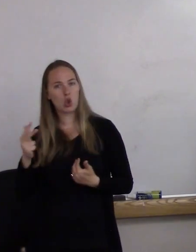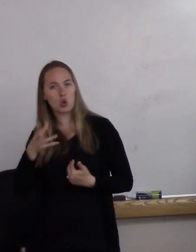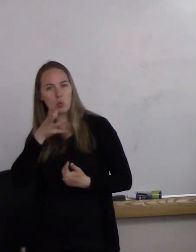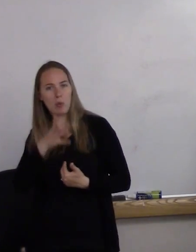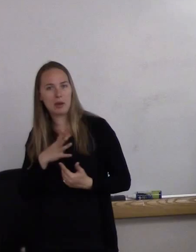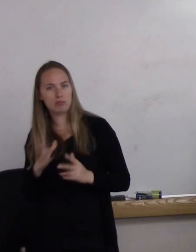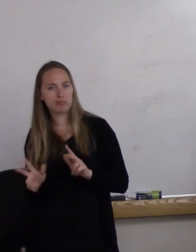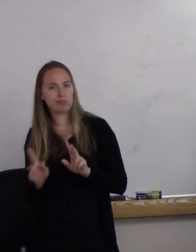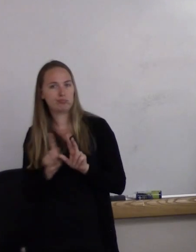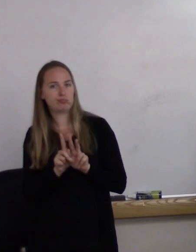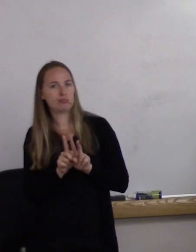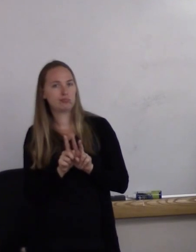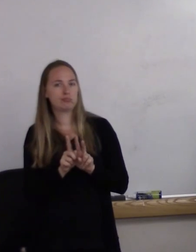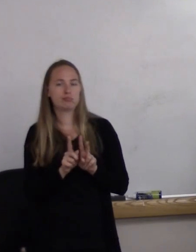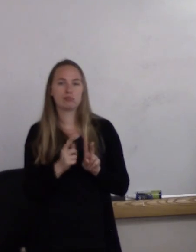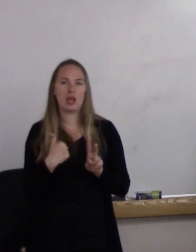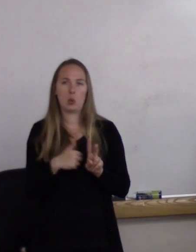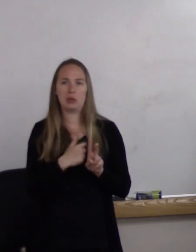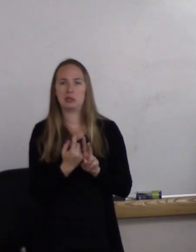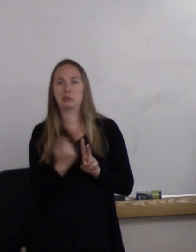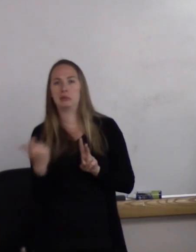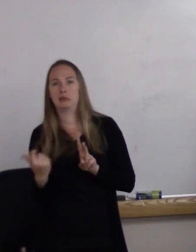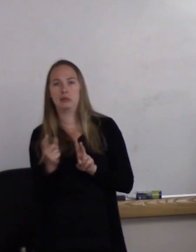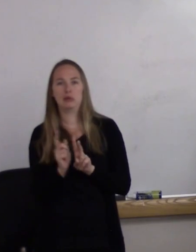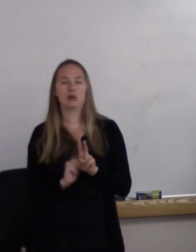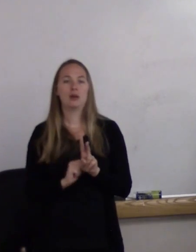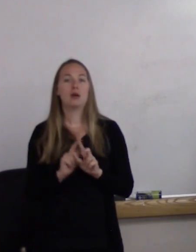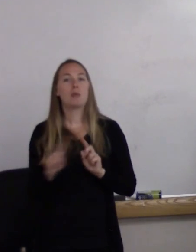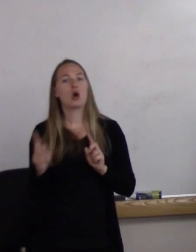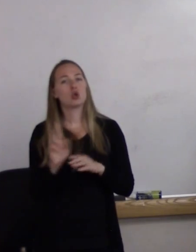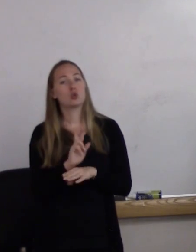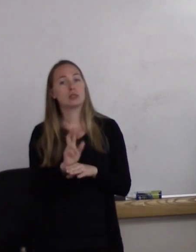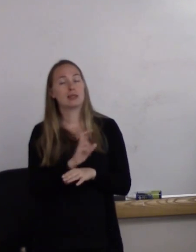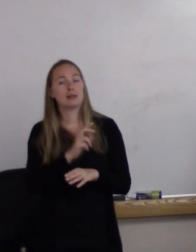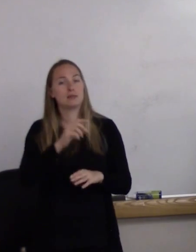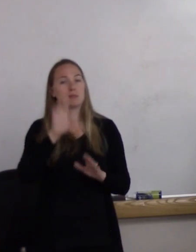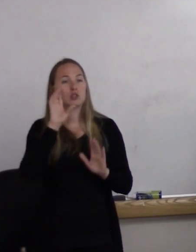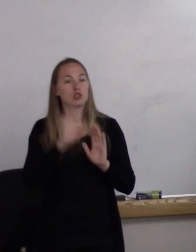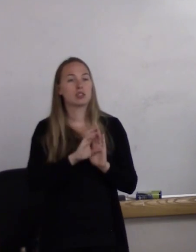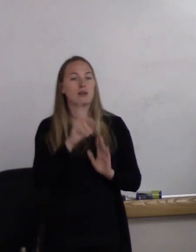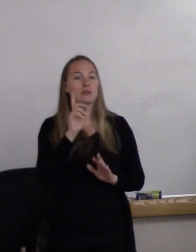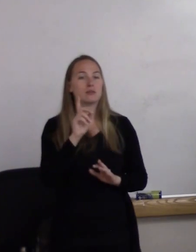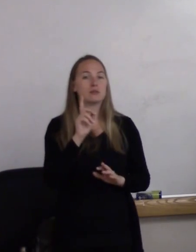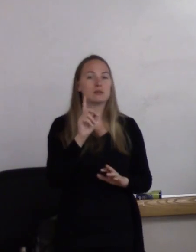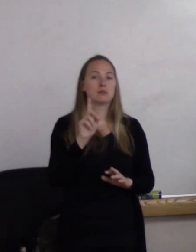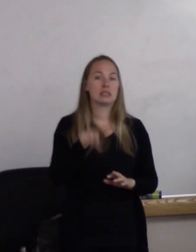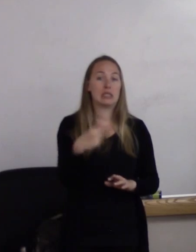and we just cropped her out. Or using images of single people. So the idea of how do you market?